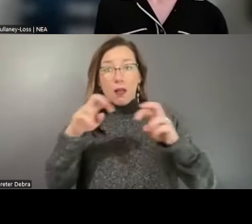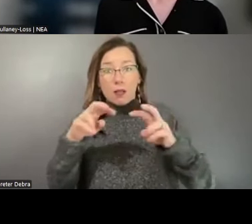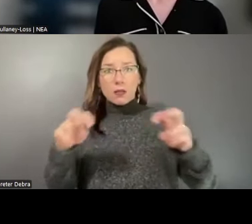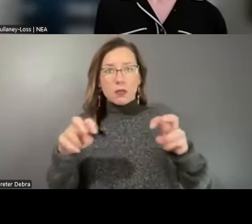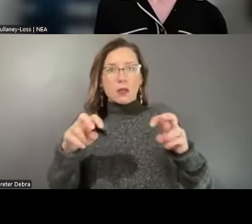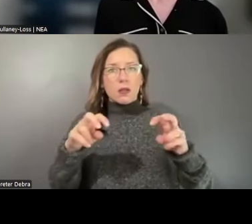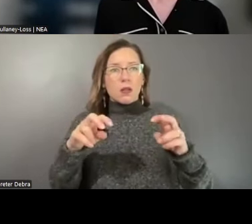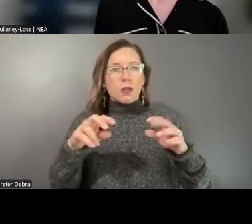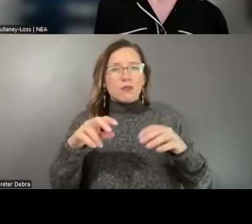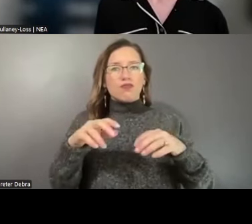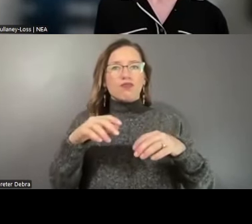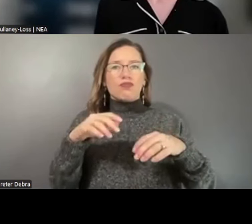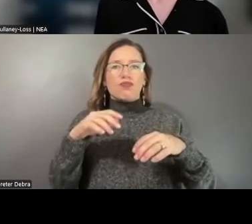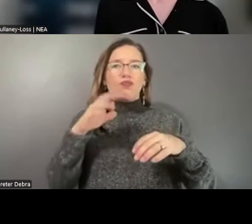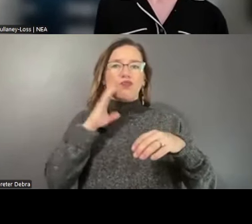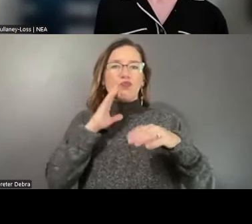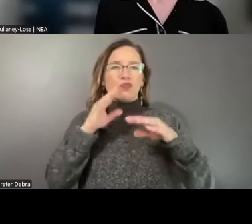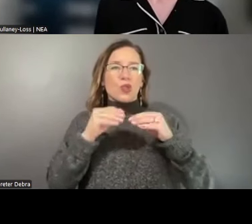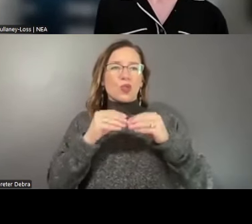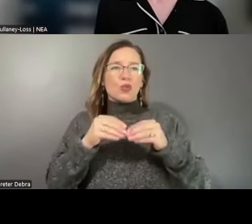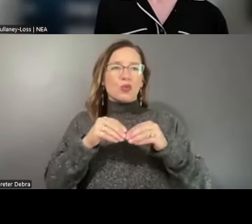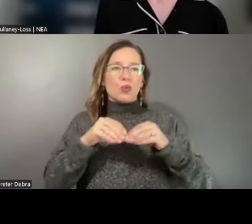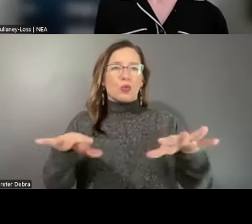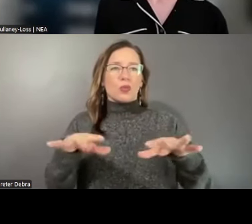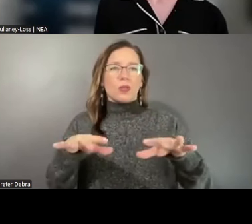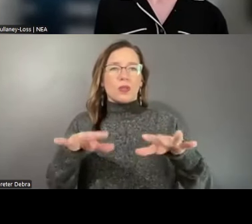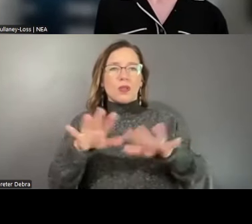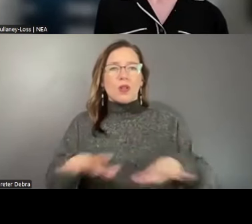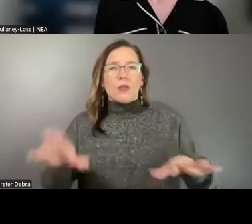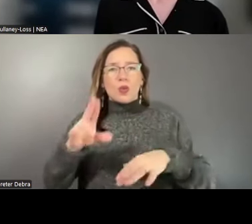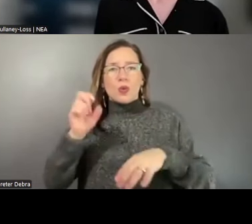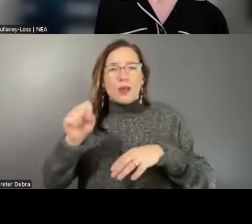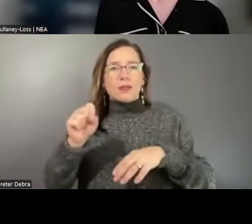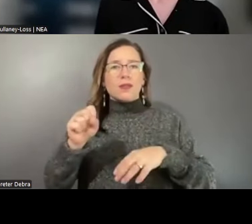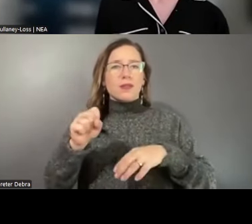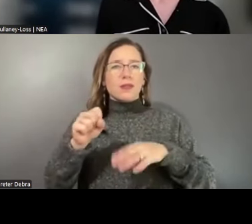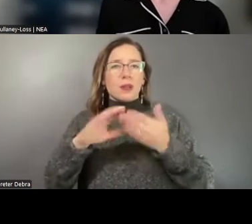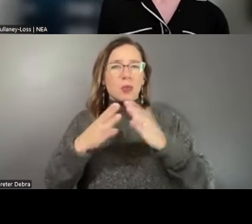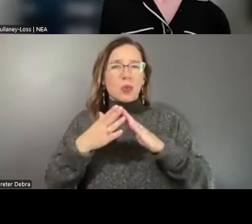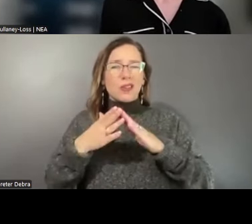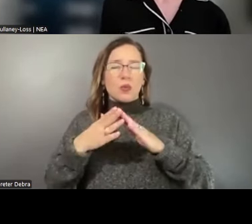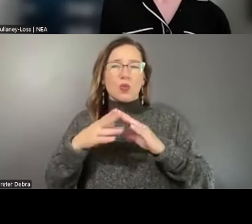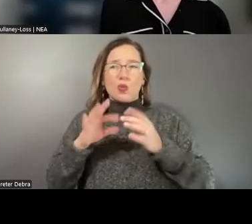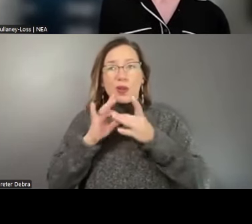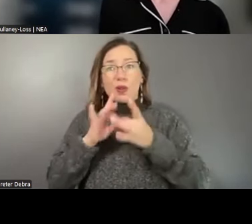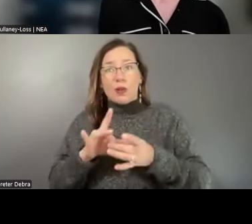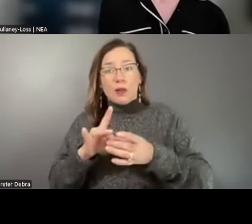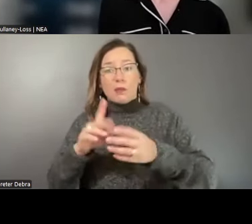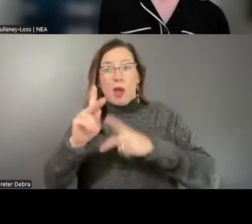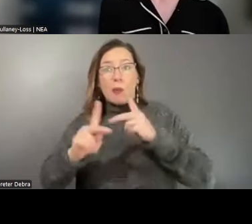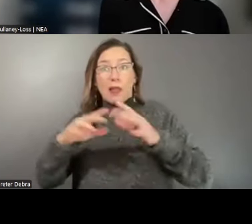LAAs across the US communities, particularly in relation to population density, which highlight a